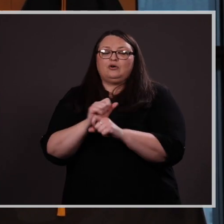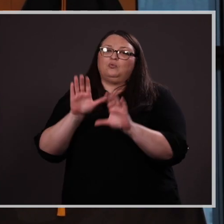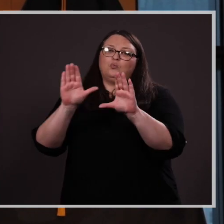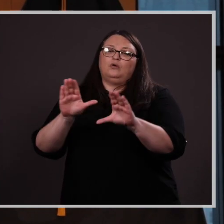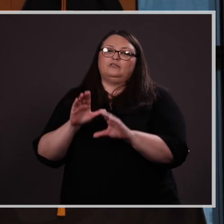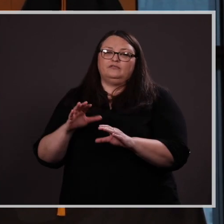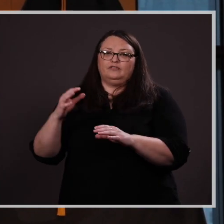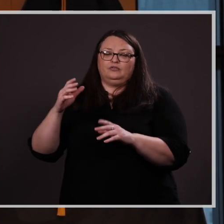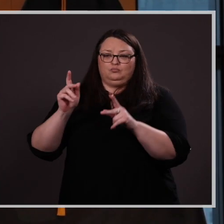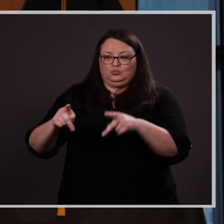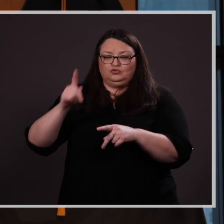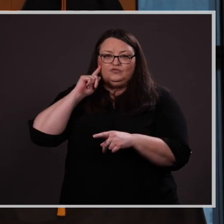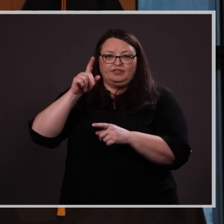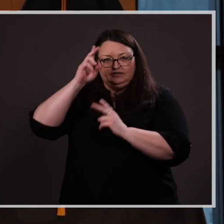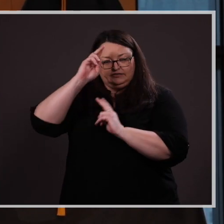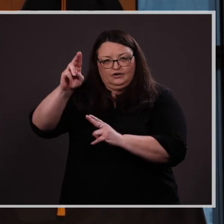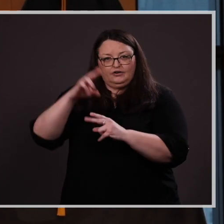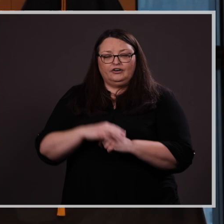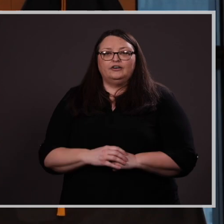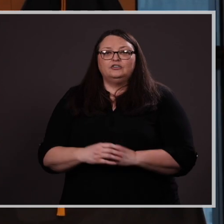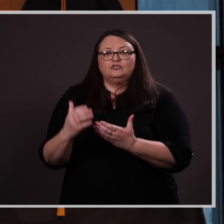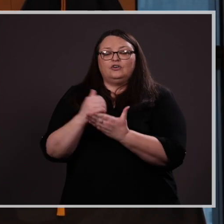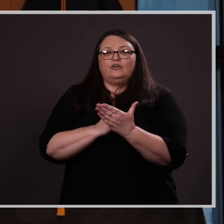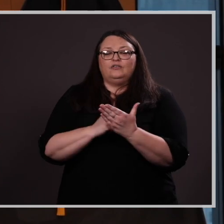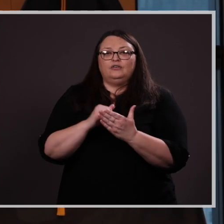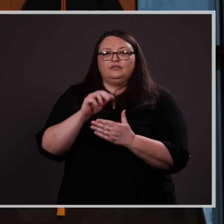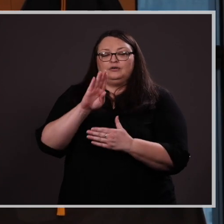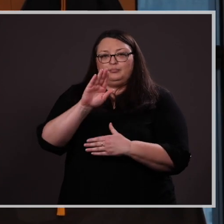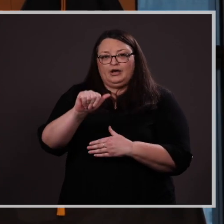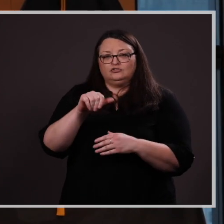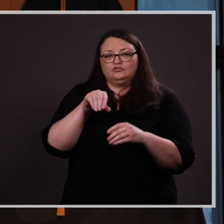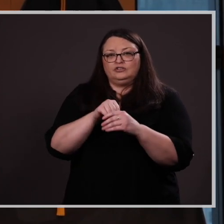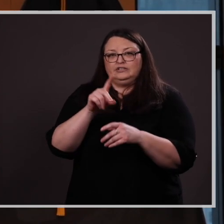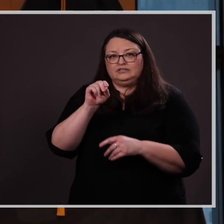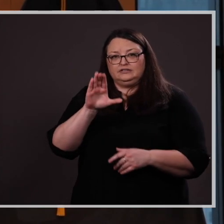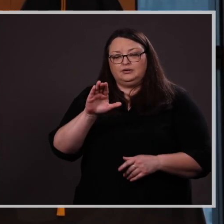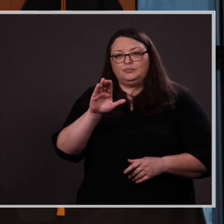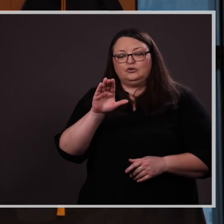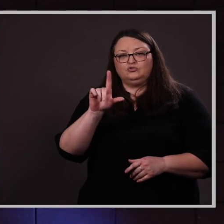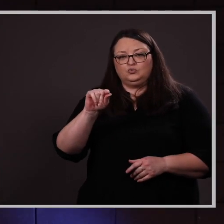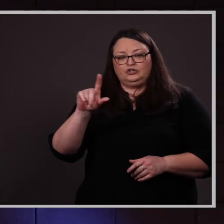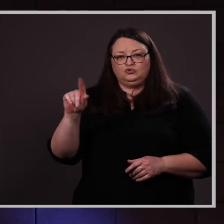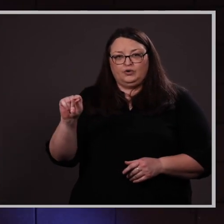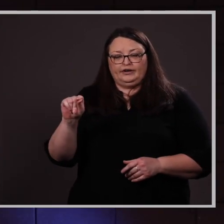Aury received her Bachelor of Fine Arts in Creative Writing in December 2020. Writer’s